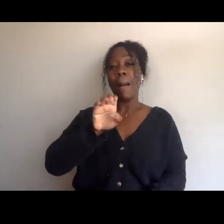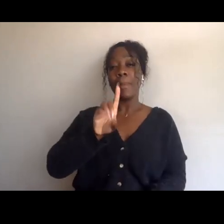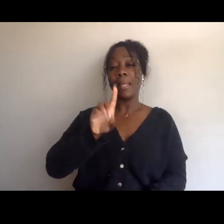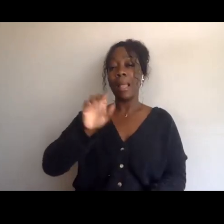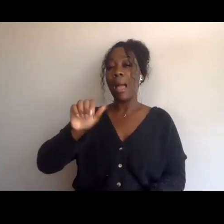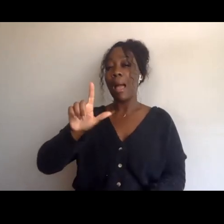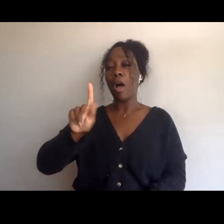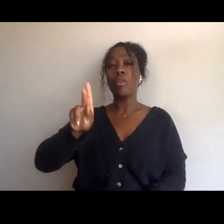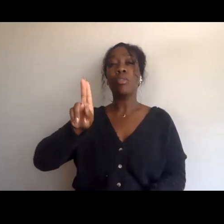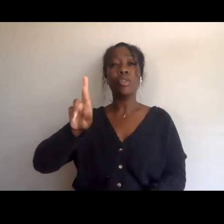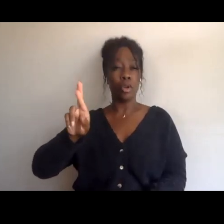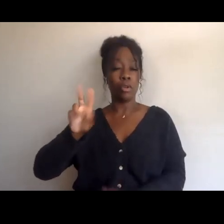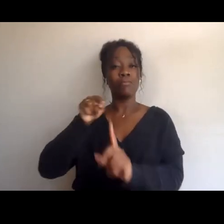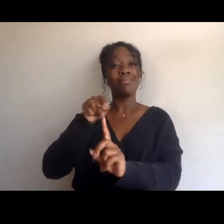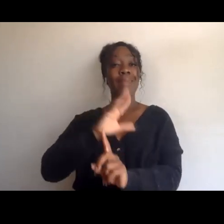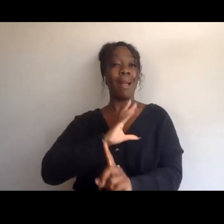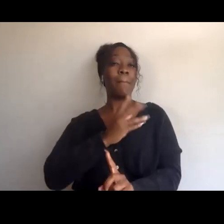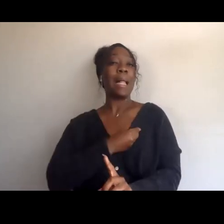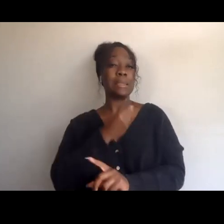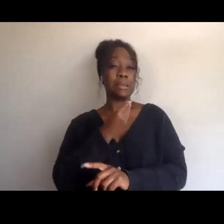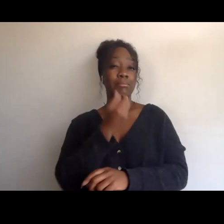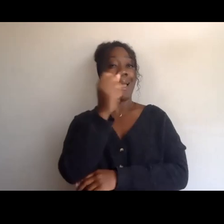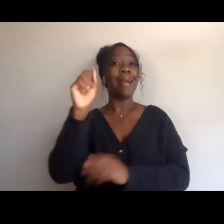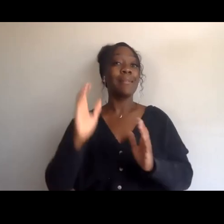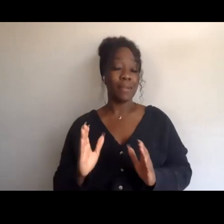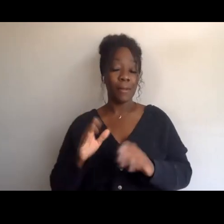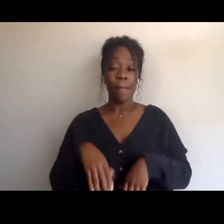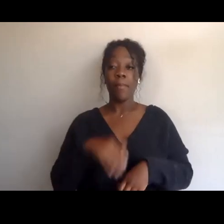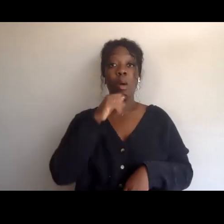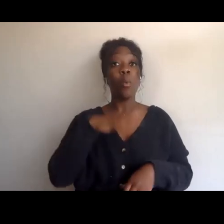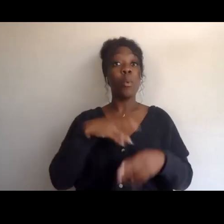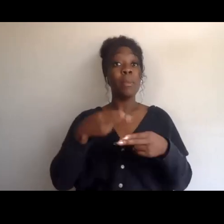there is, you know, a woman named Nakshatha on Instagram,